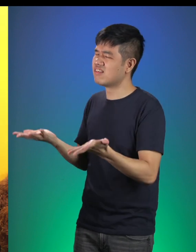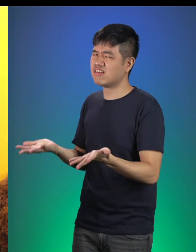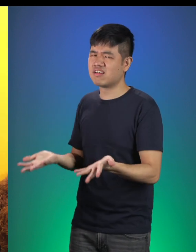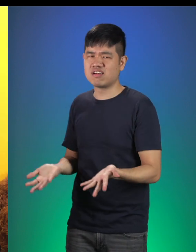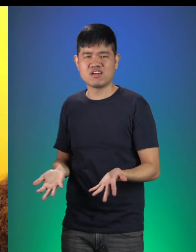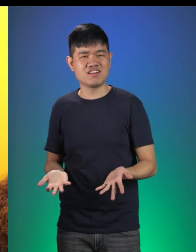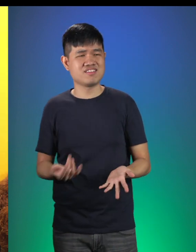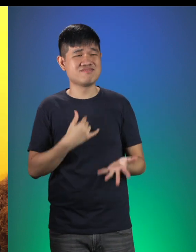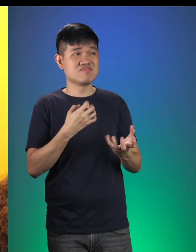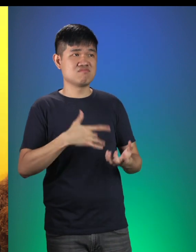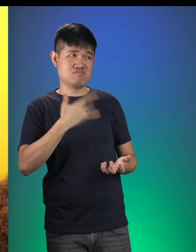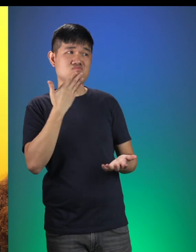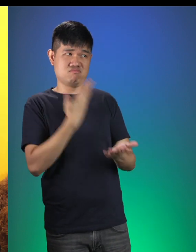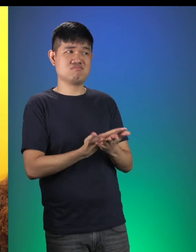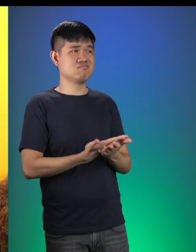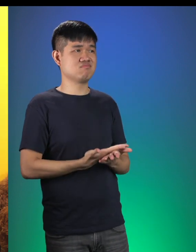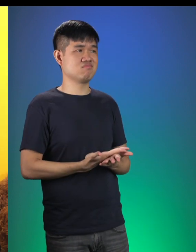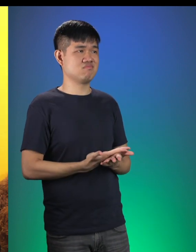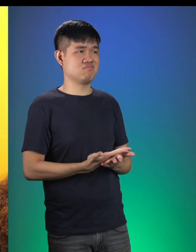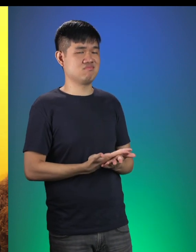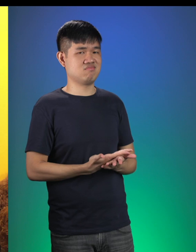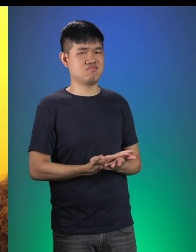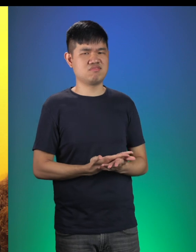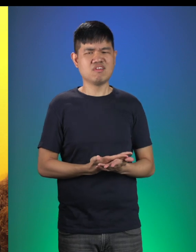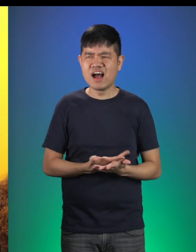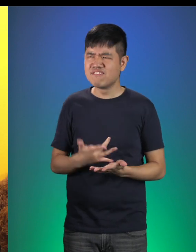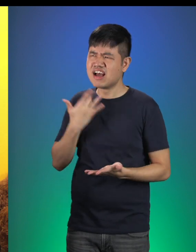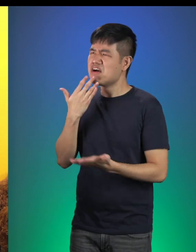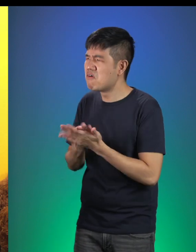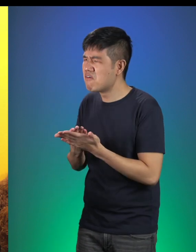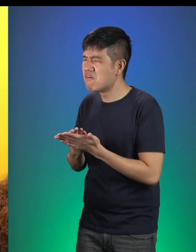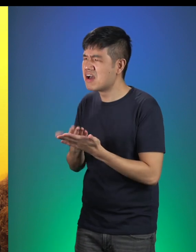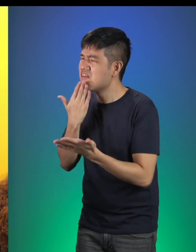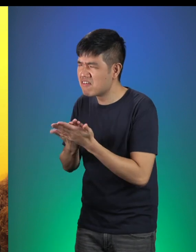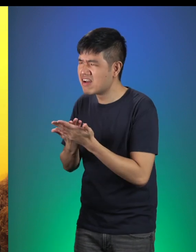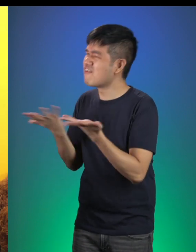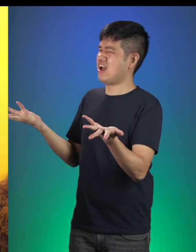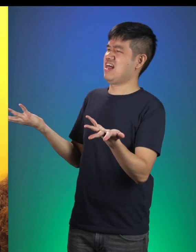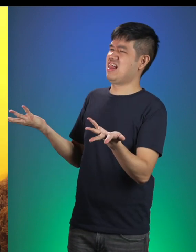BB Wolf: Well I wanted to feel good! Little Red: Good? Feel good about what?